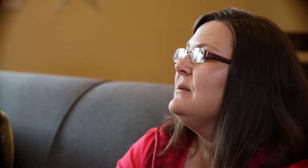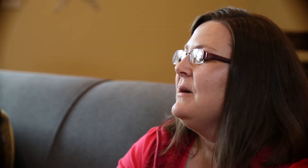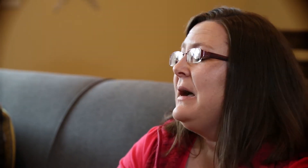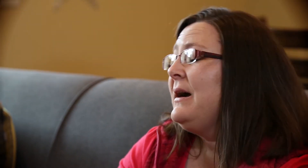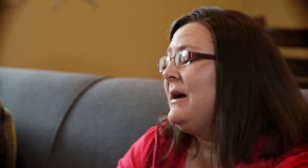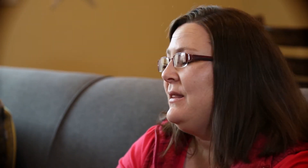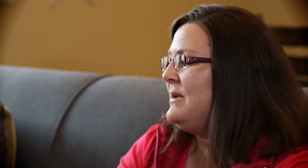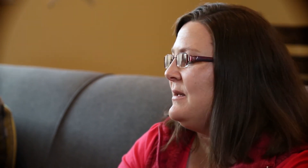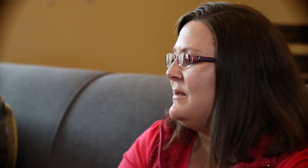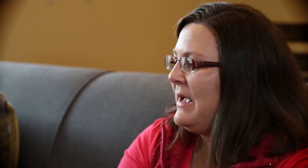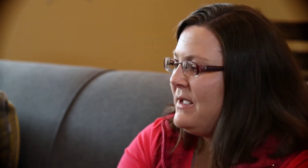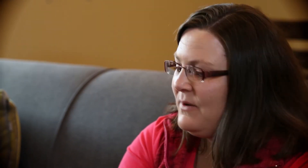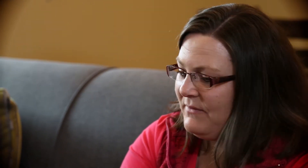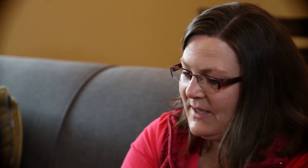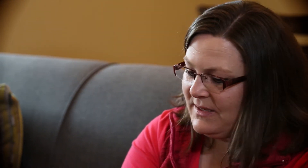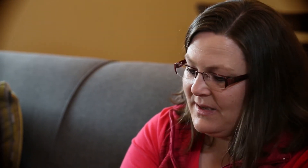I think, you know, having a kid that's nonverbal, you always want to hear "I love you".